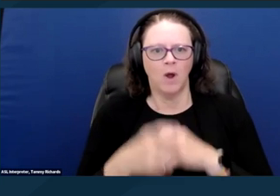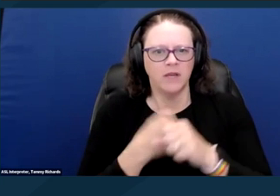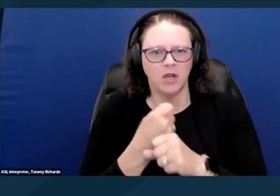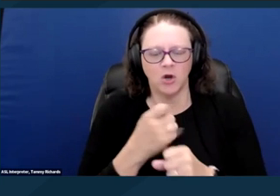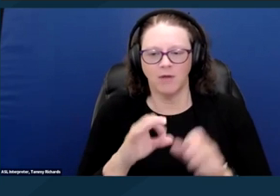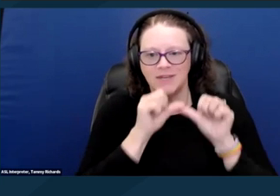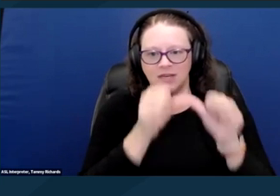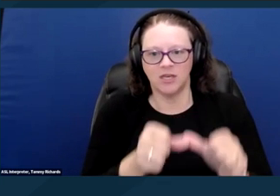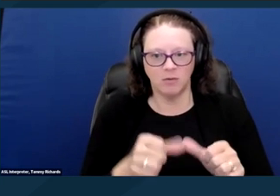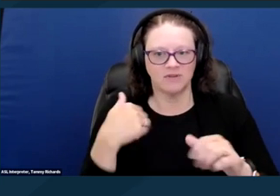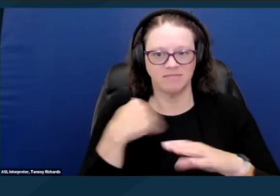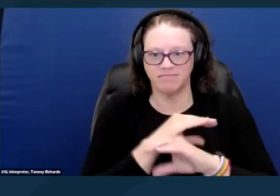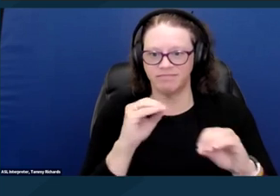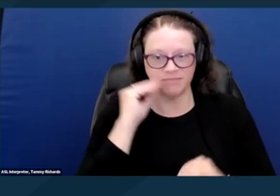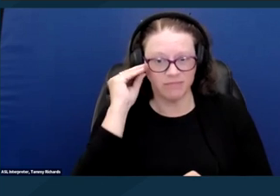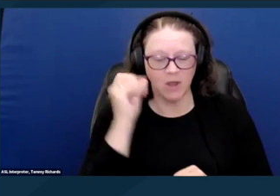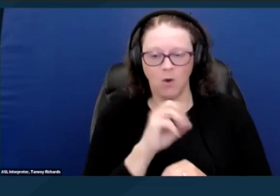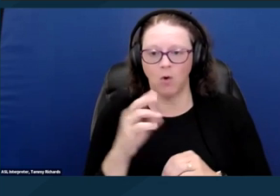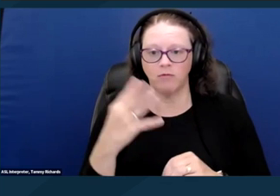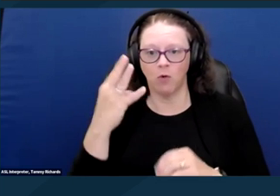or four or more episodes of homelessness